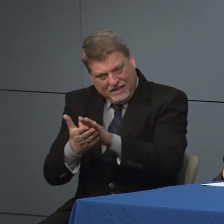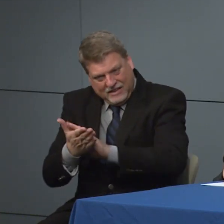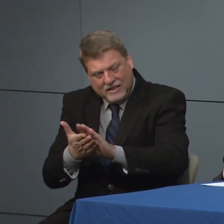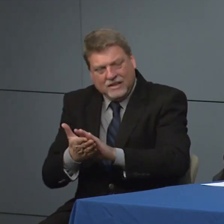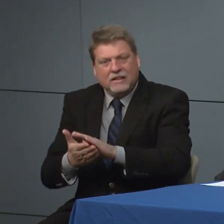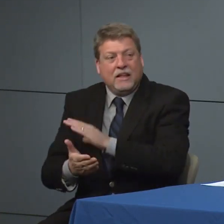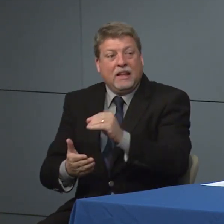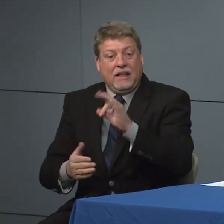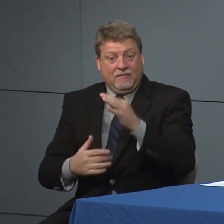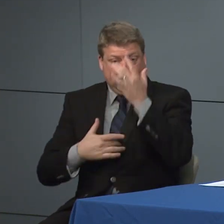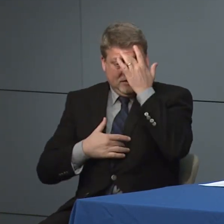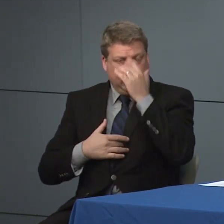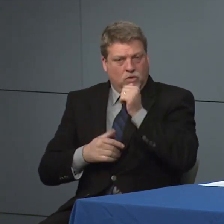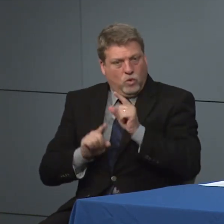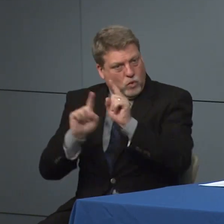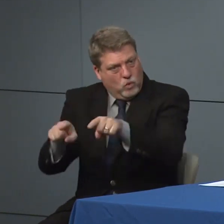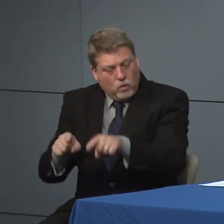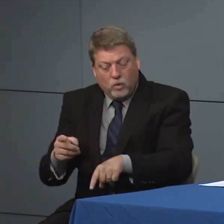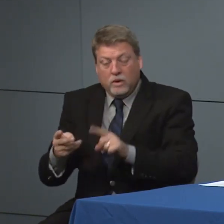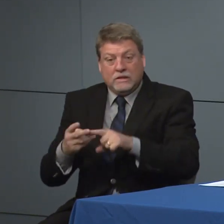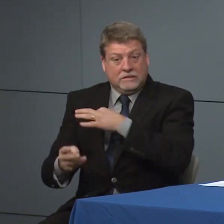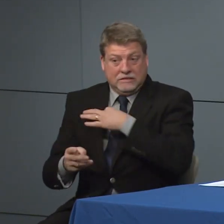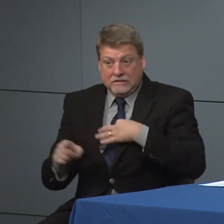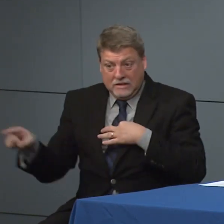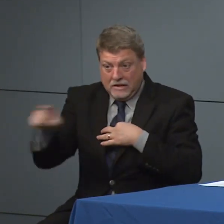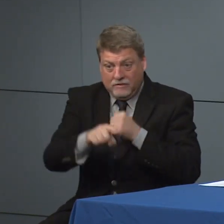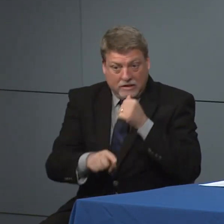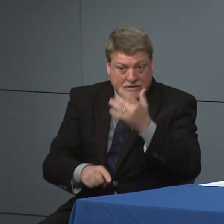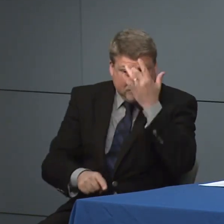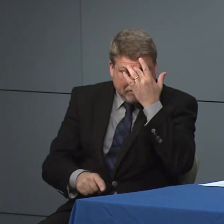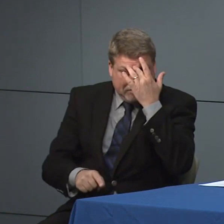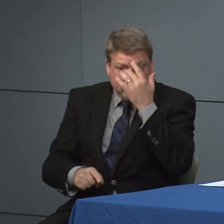facility. They're sick if their staff members sick making sure they're not coming into work making sure they're having